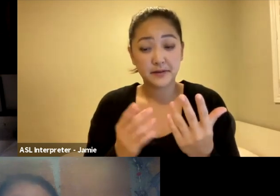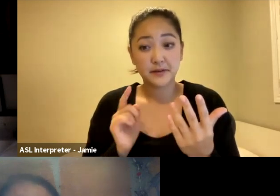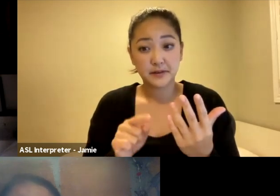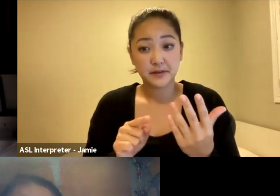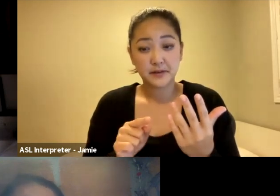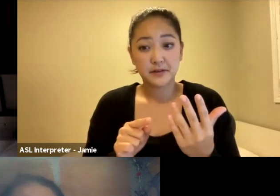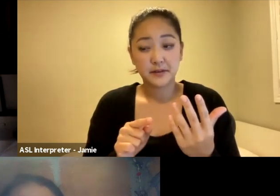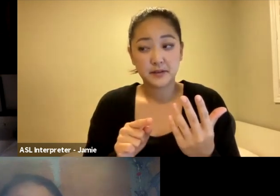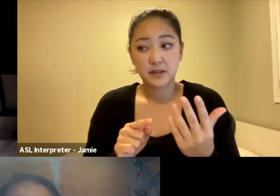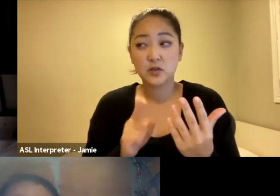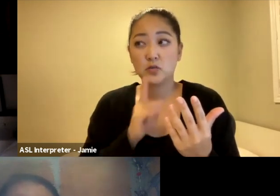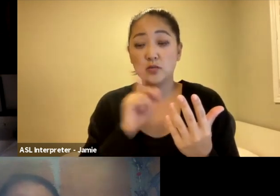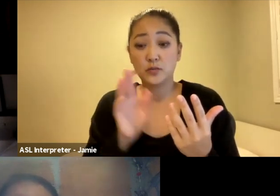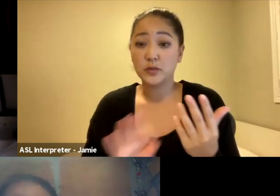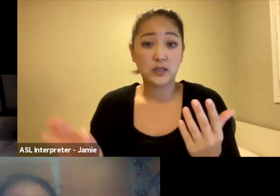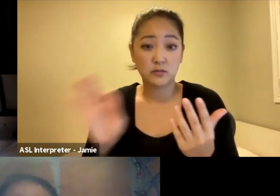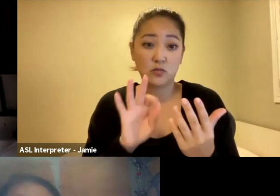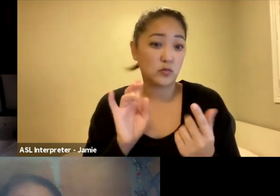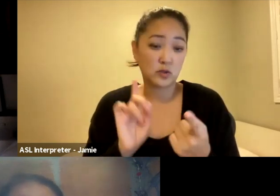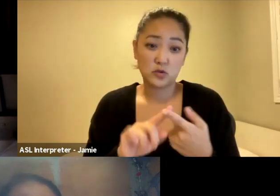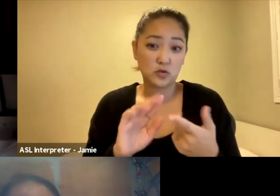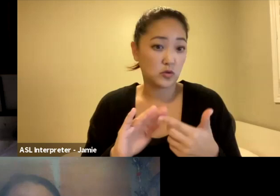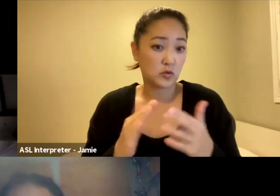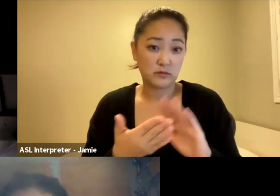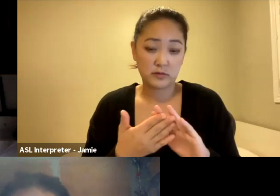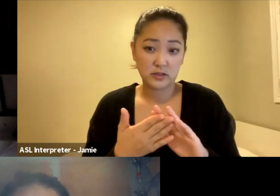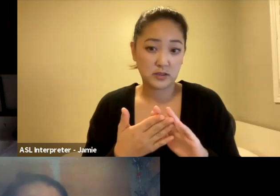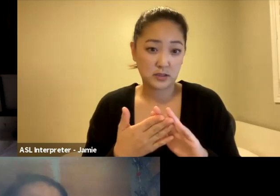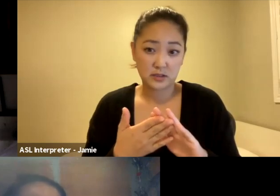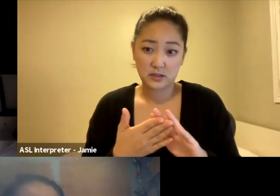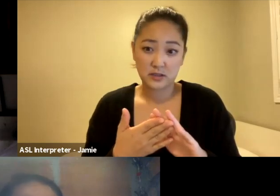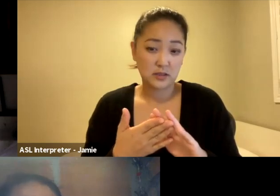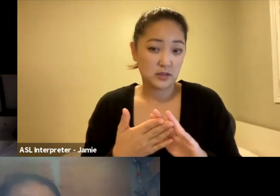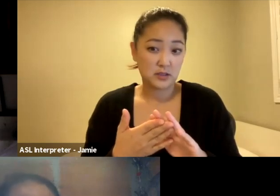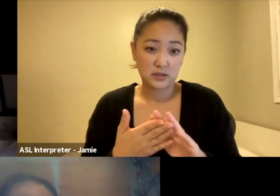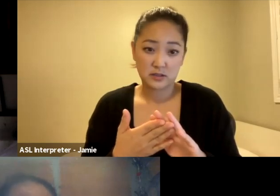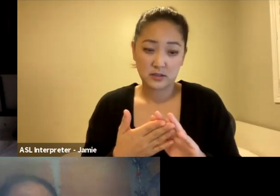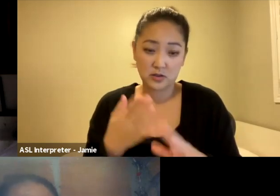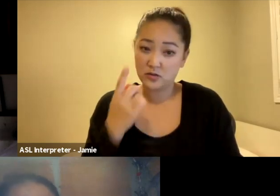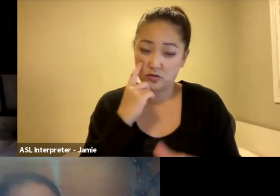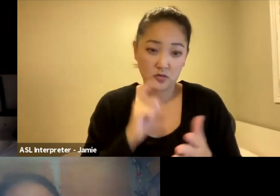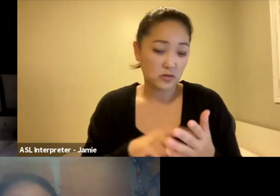fire is very important in the communities. You can see it's always around fire that stories are told.